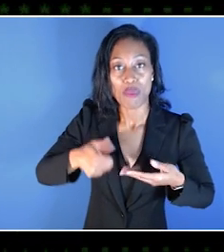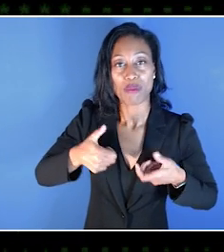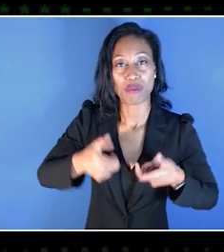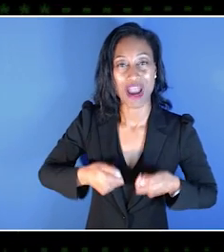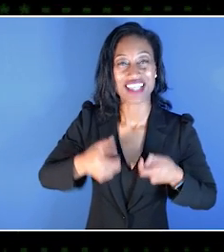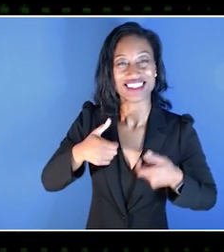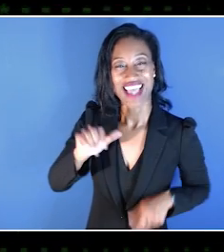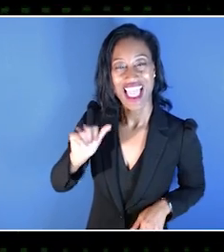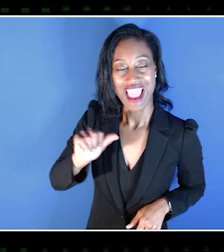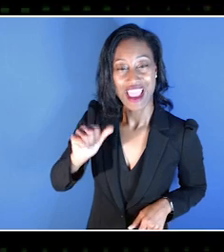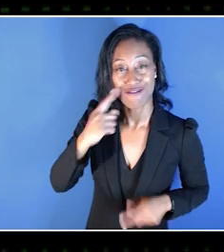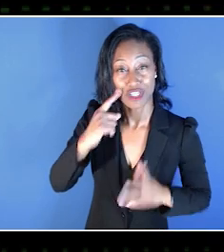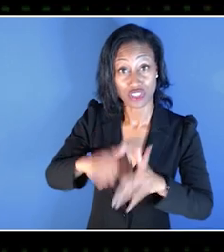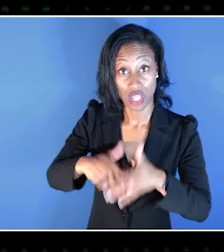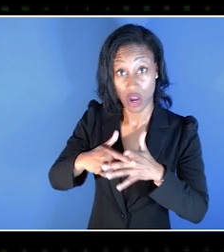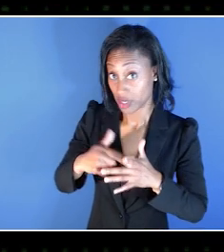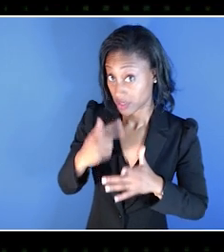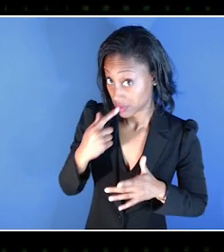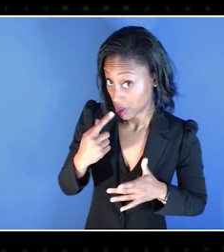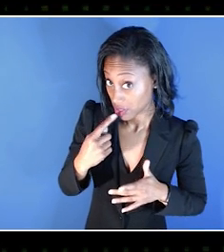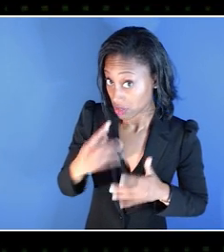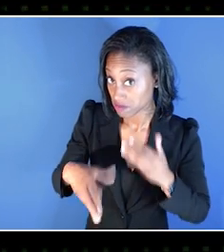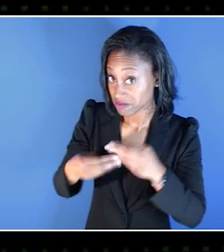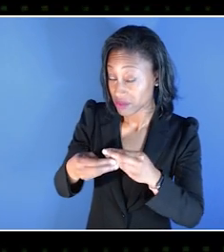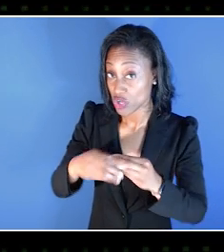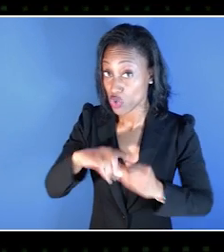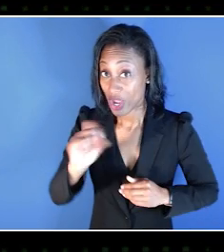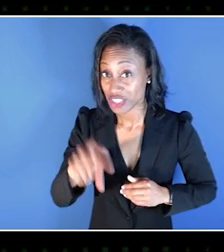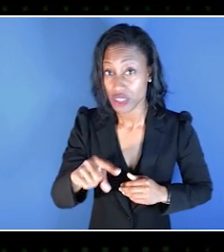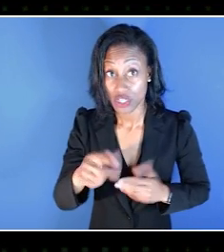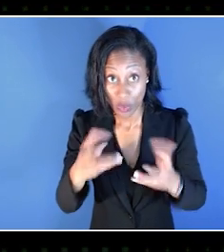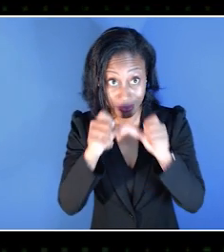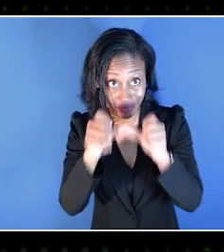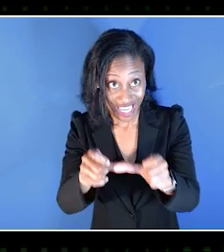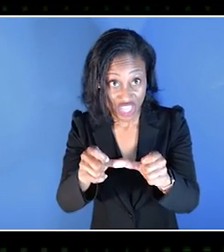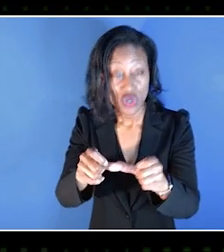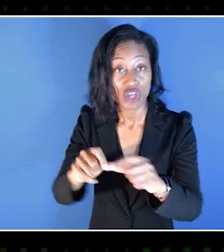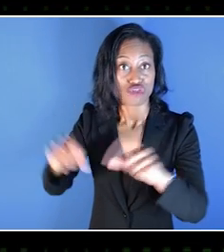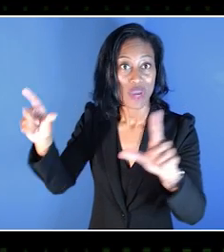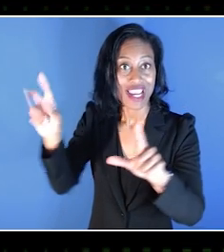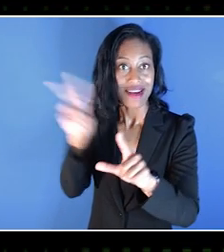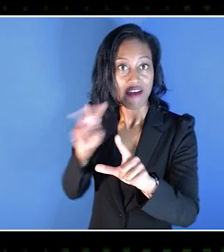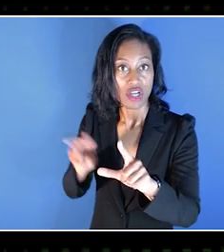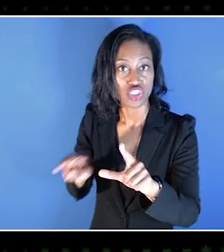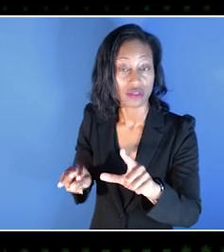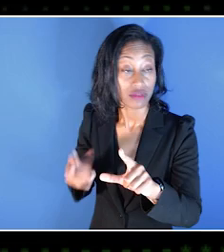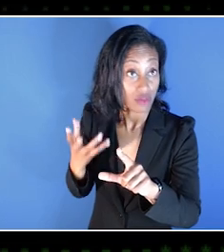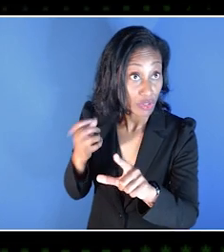we'll actually like tell you, "Do you want to keep having the screen narration on?" So if you press it on that time,